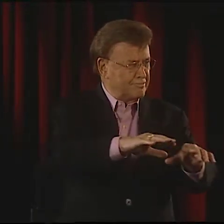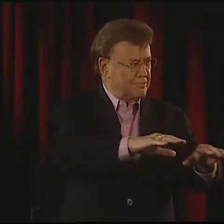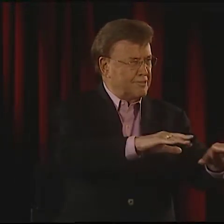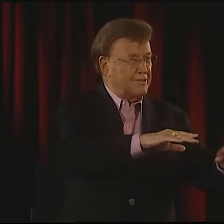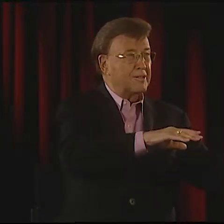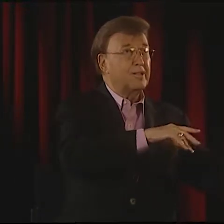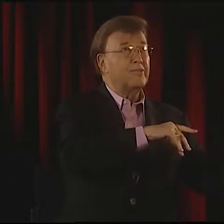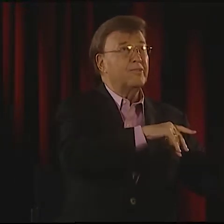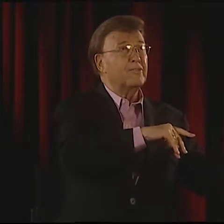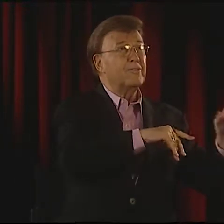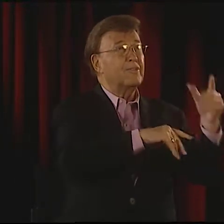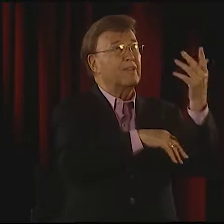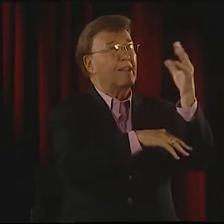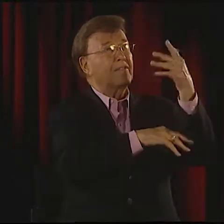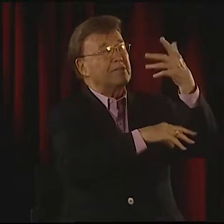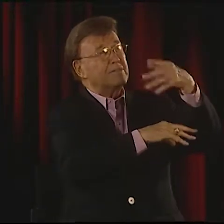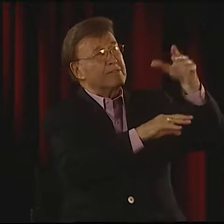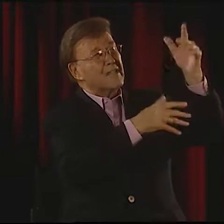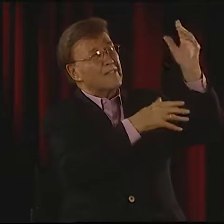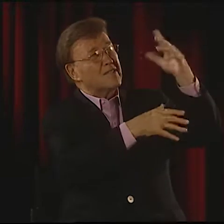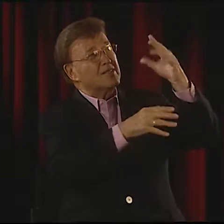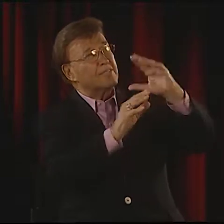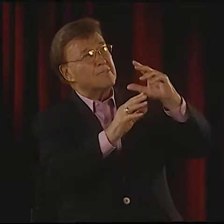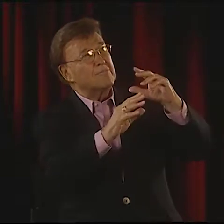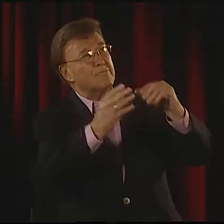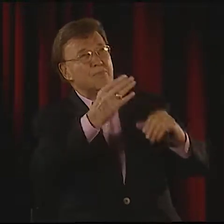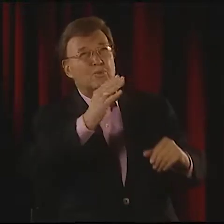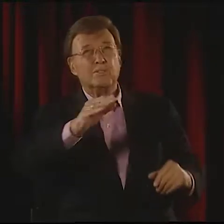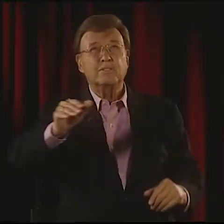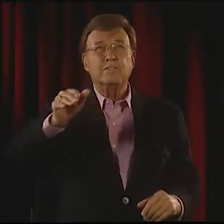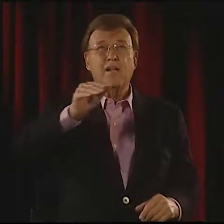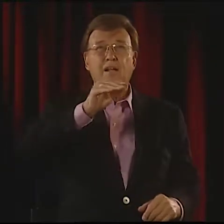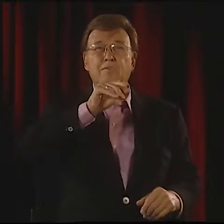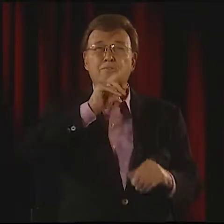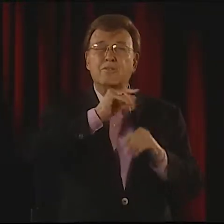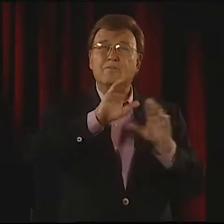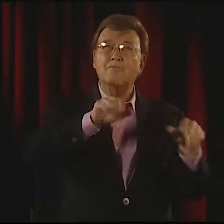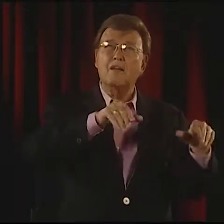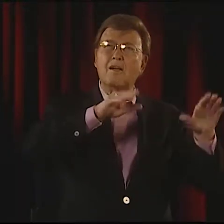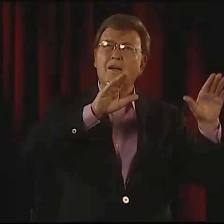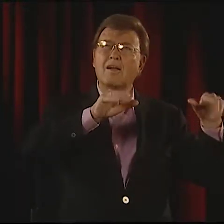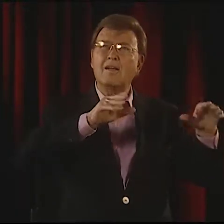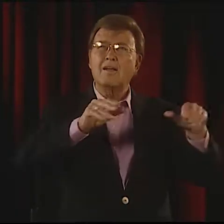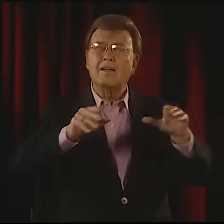AND THE TREES ARE OVERHEAD, AND A BEAUTIFUL, BLUE SKY